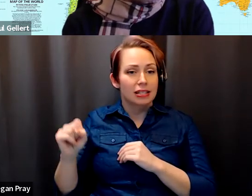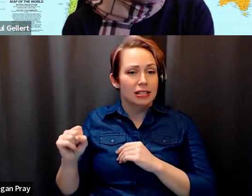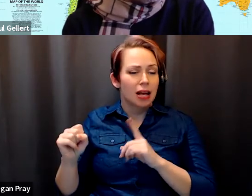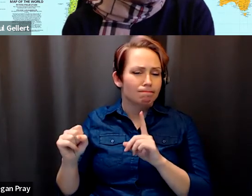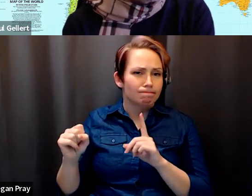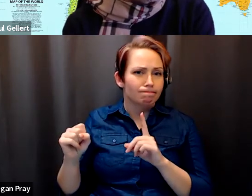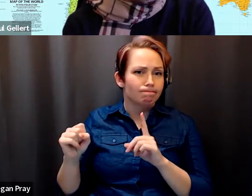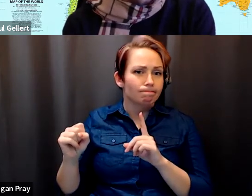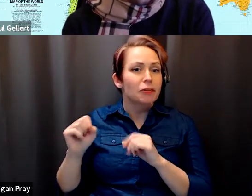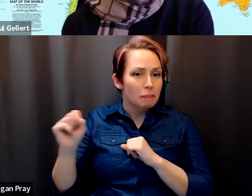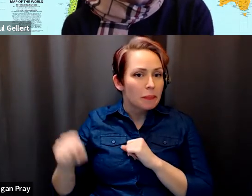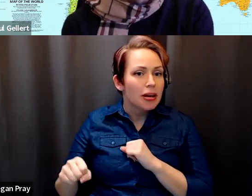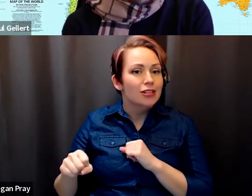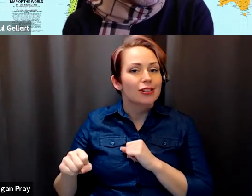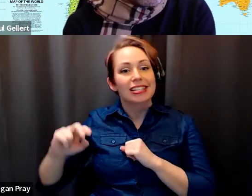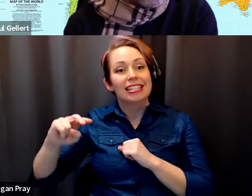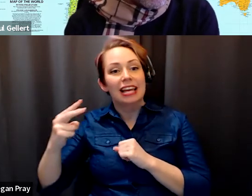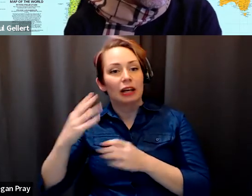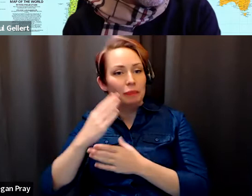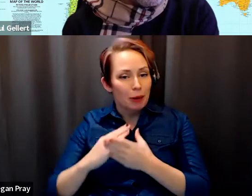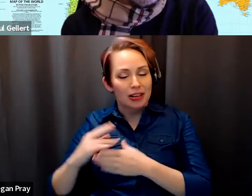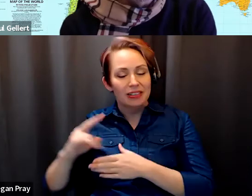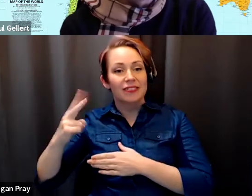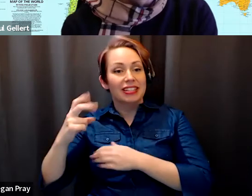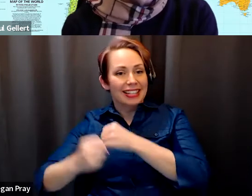Paul Gellert: Going into the second part of the second year of the series, we were.